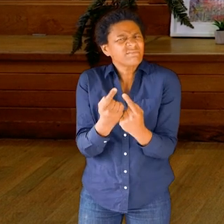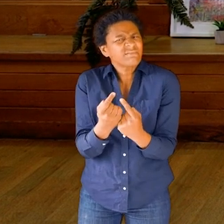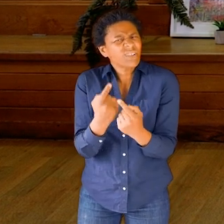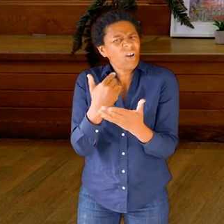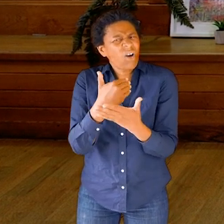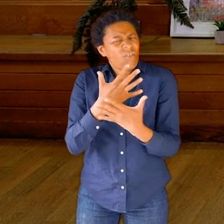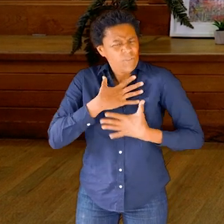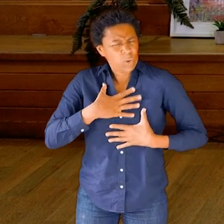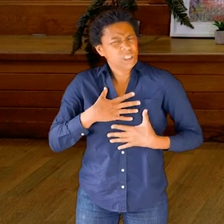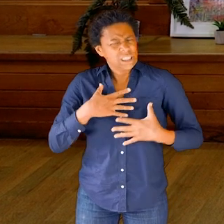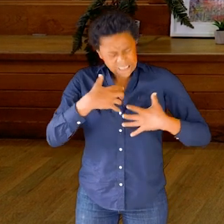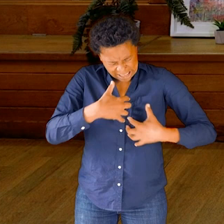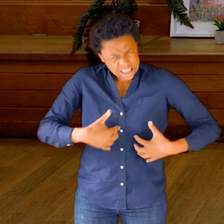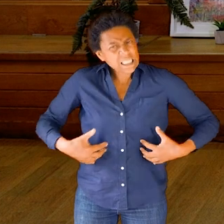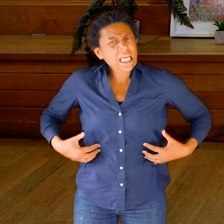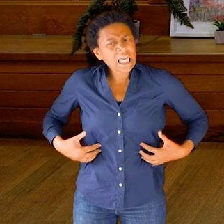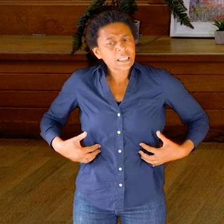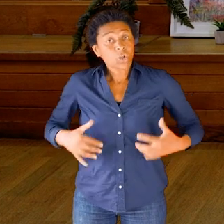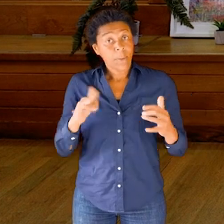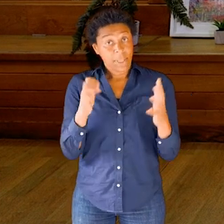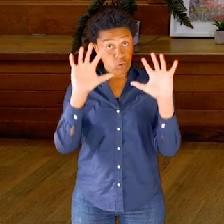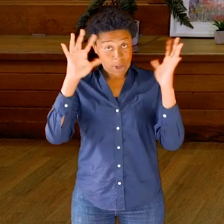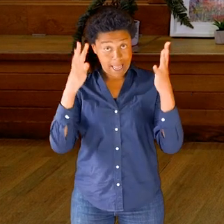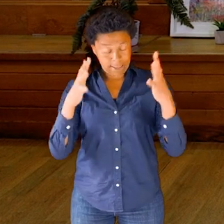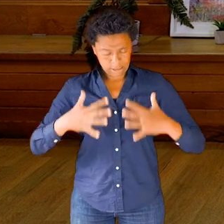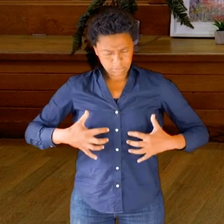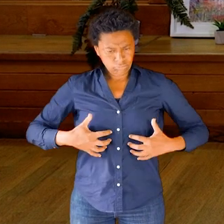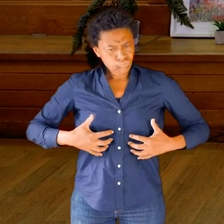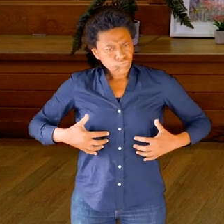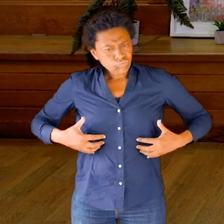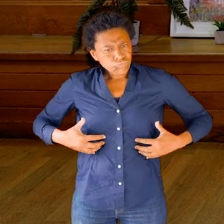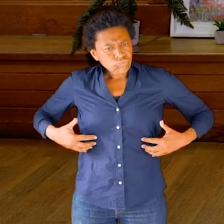So perhaps take your hands to your ribcage, you might be able